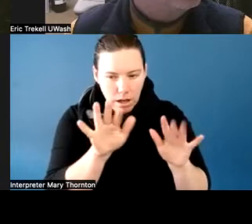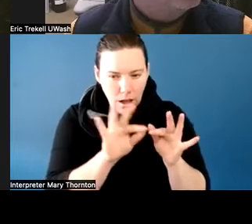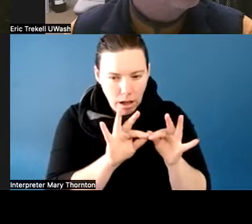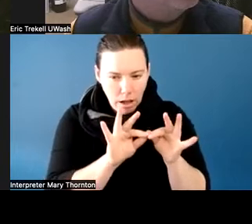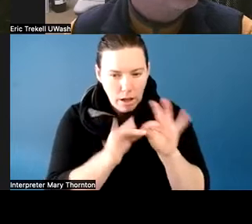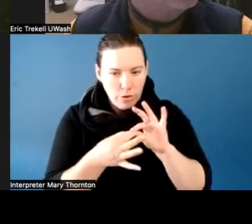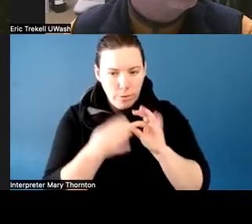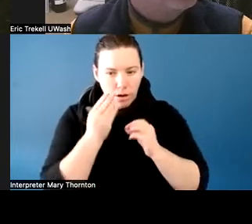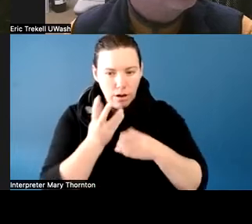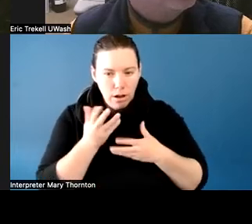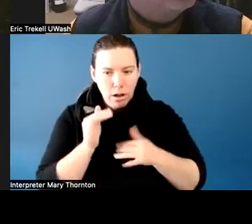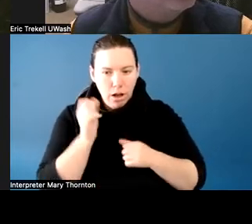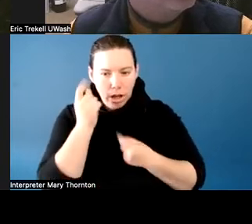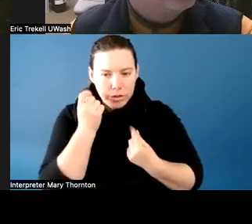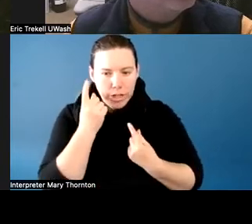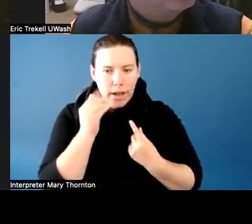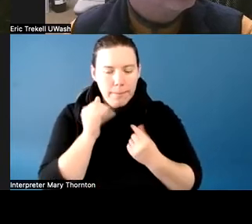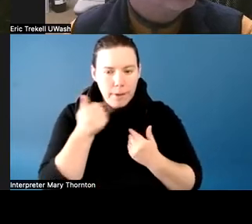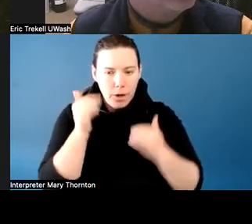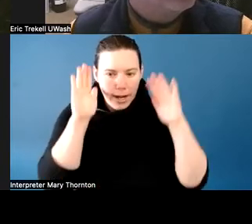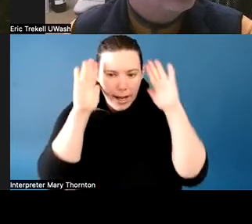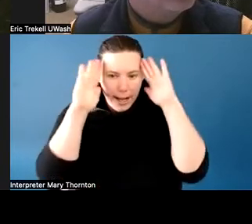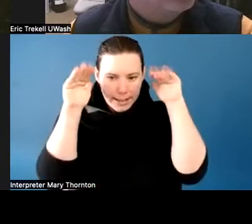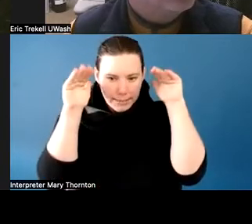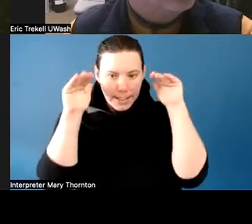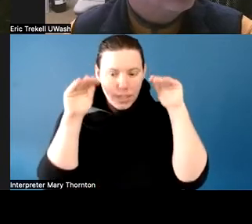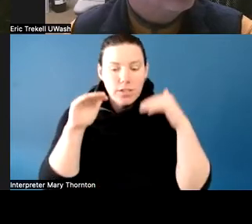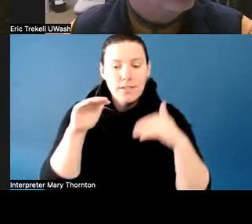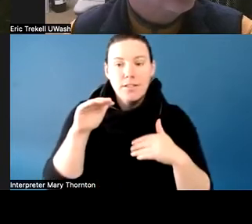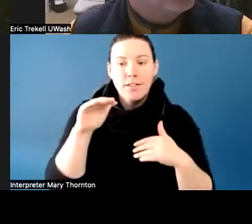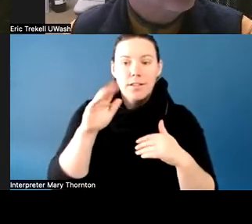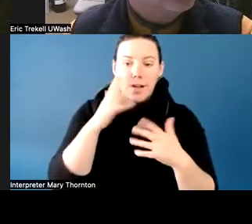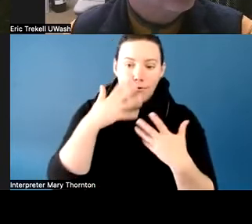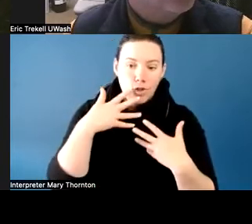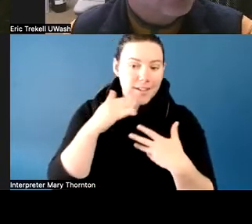And unfortunately, if the expectation still didn't get clear, it could continue for quite a while